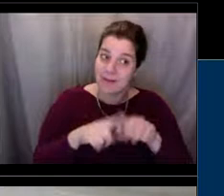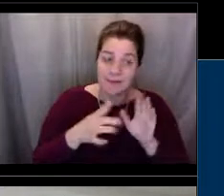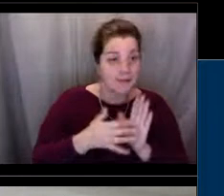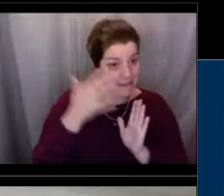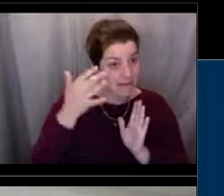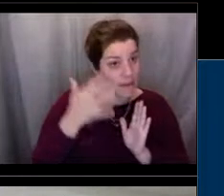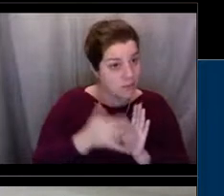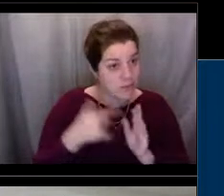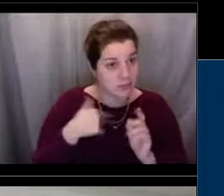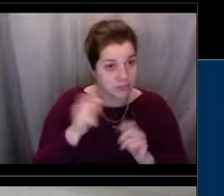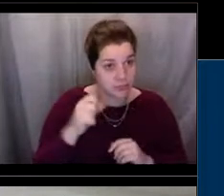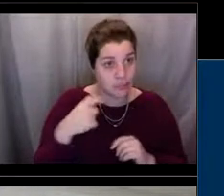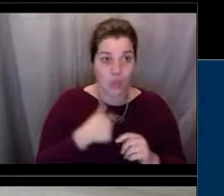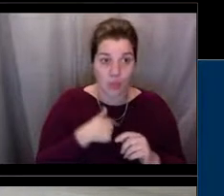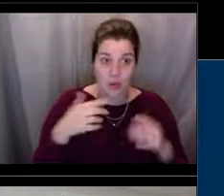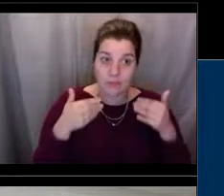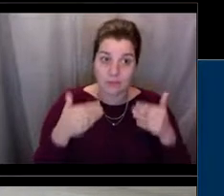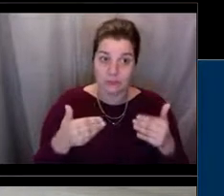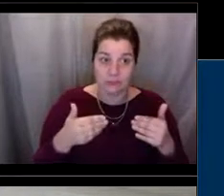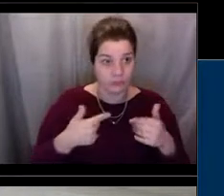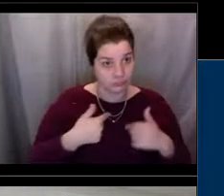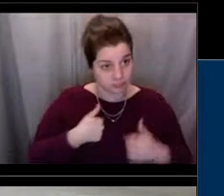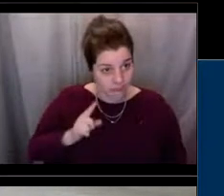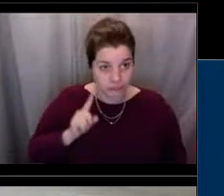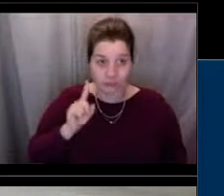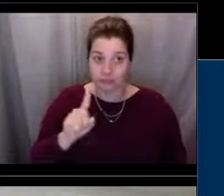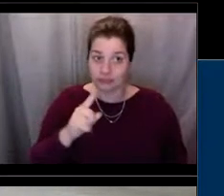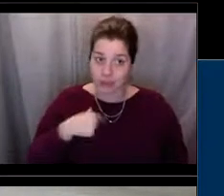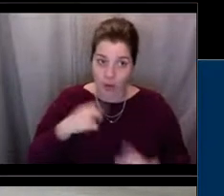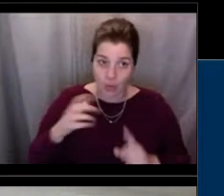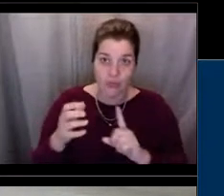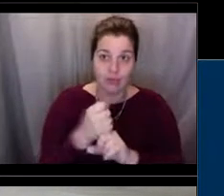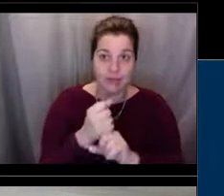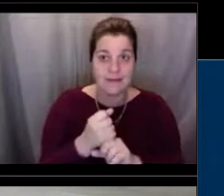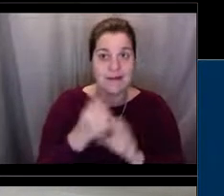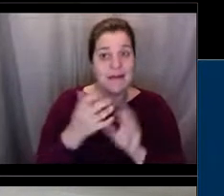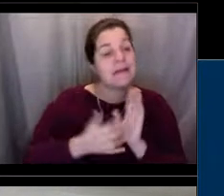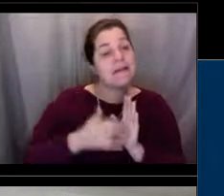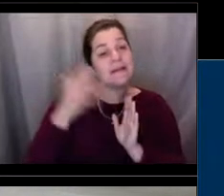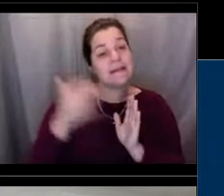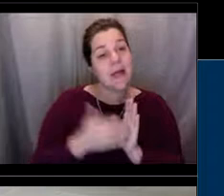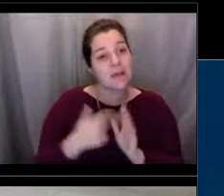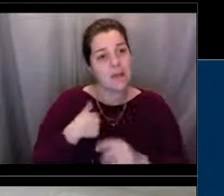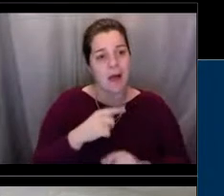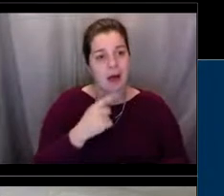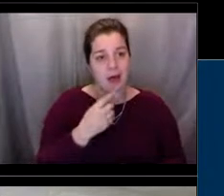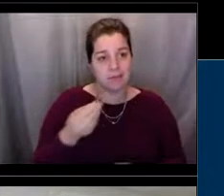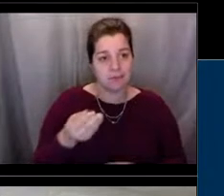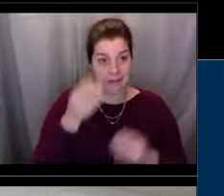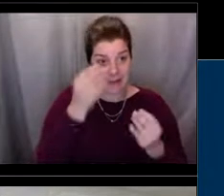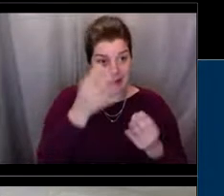over to other people, other organizations, for example, we conduct the investigation and we see